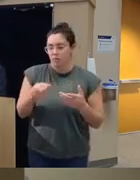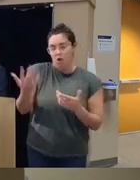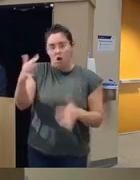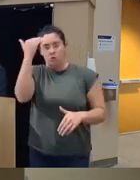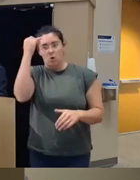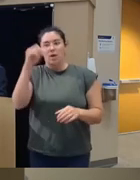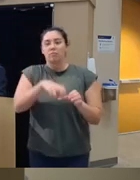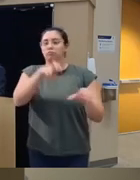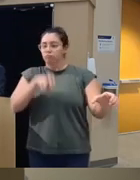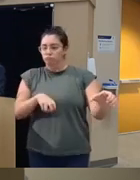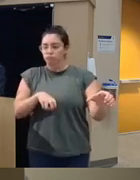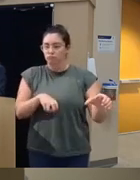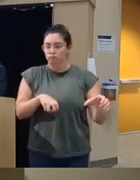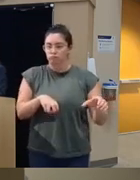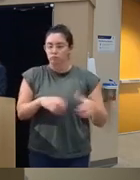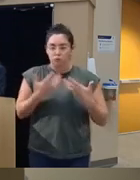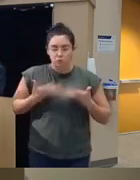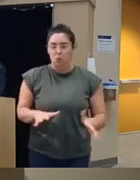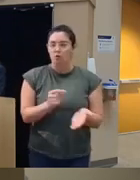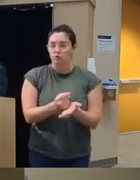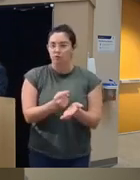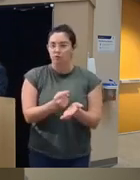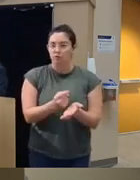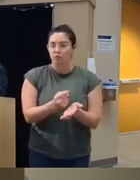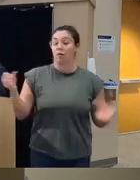if they dropped out a treatment and then they were randomized to either the integrated model